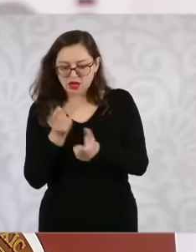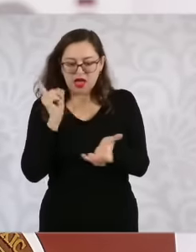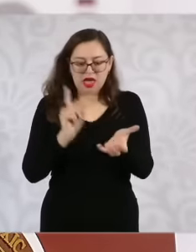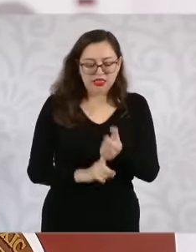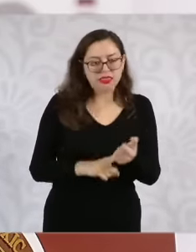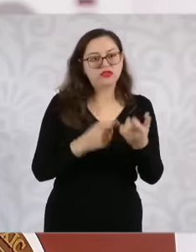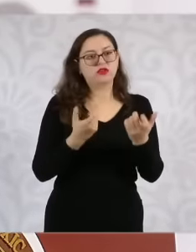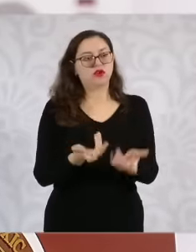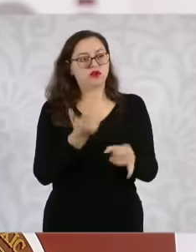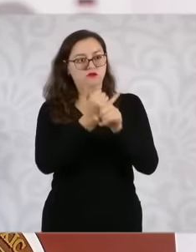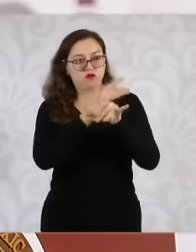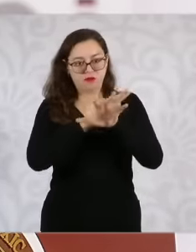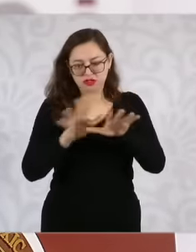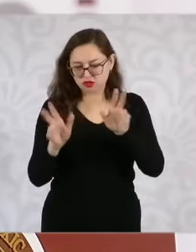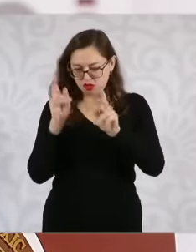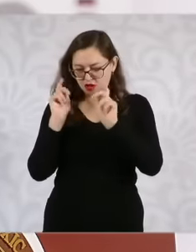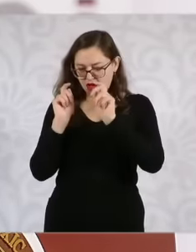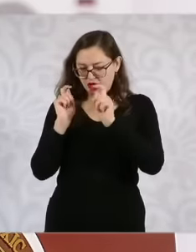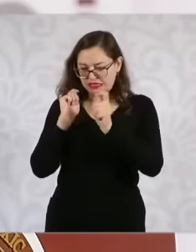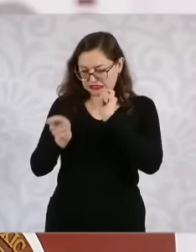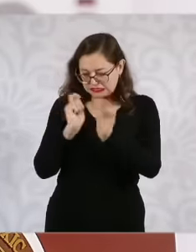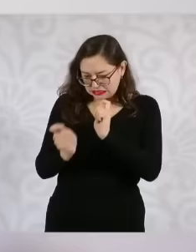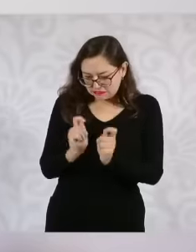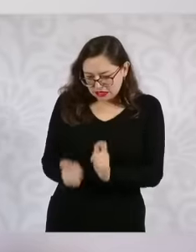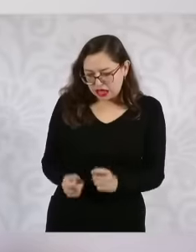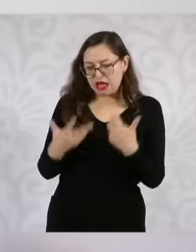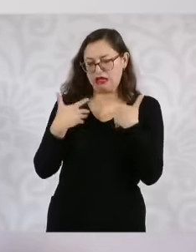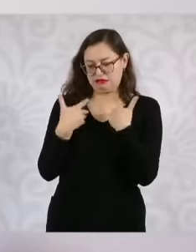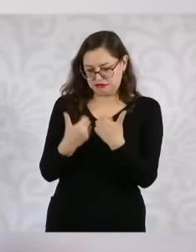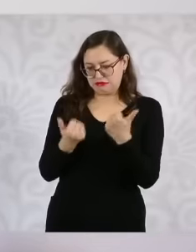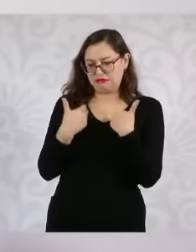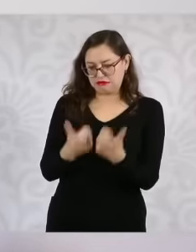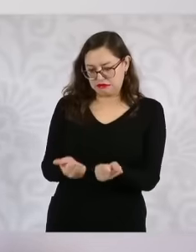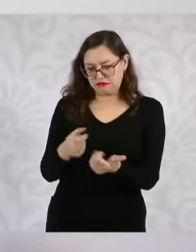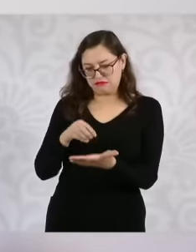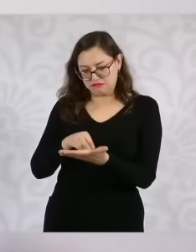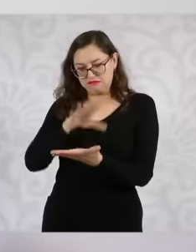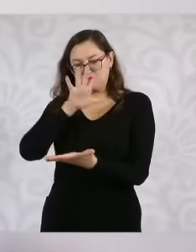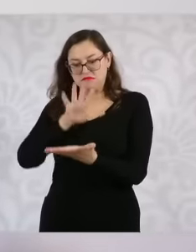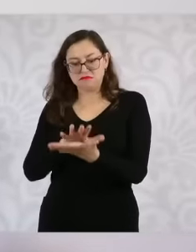field by different institutions into elements that guarantee the solidity of the folders. investigation